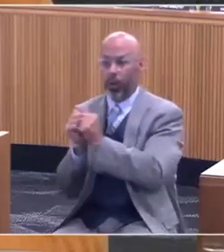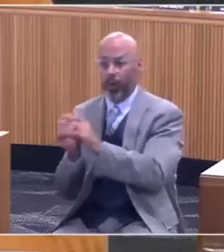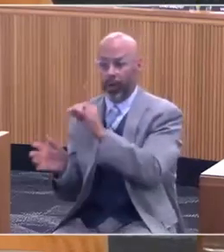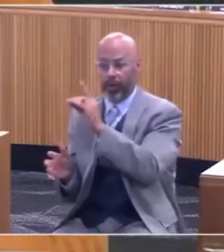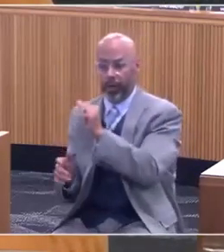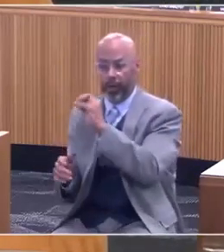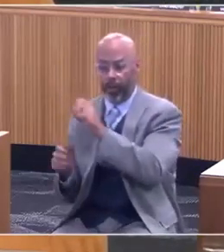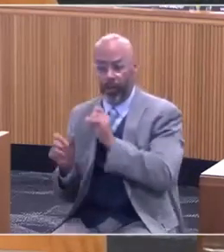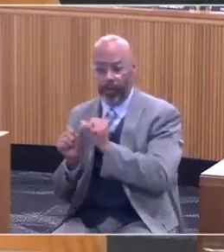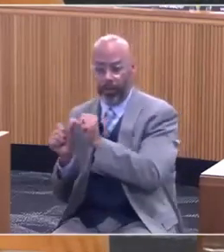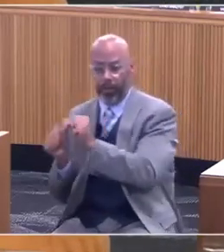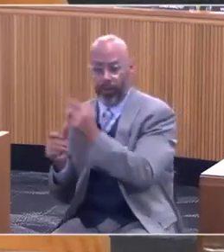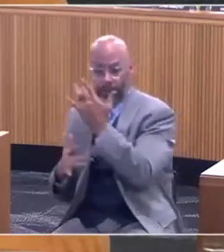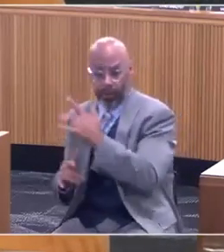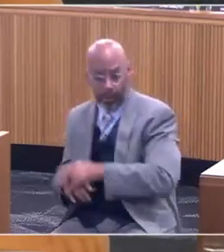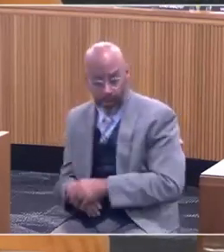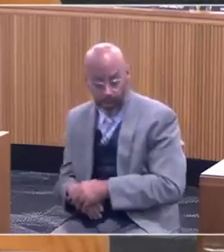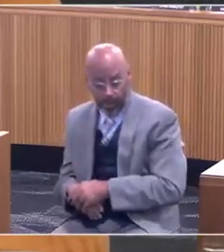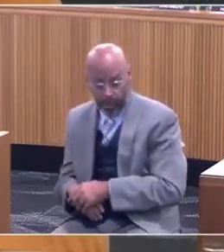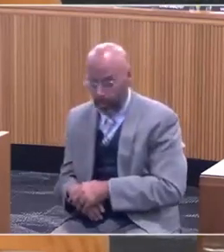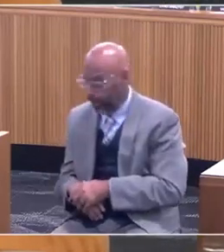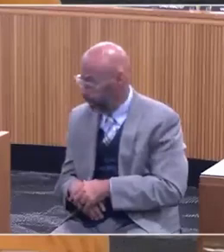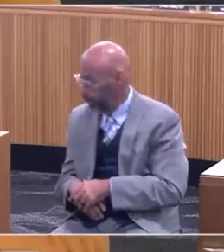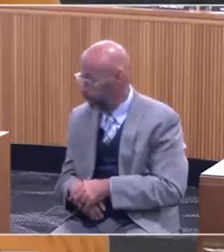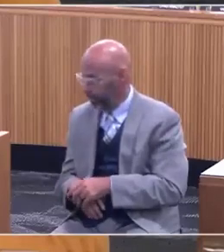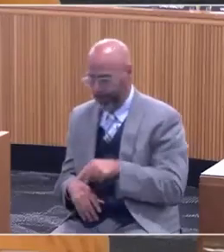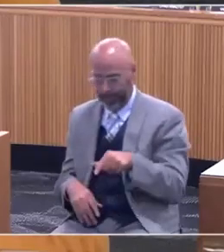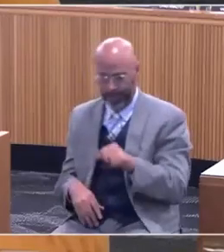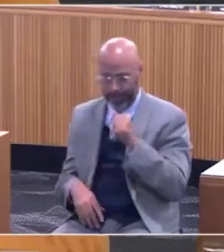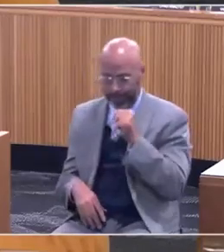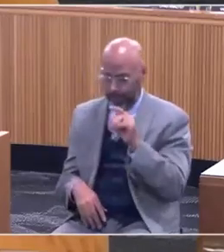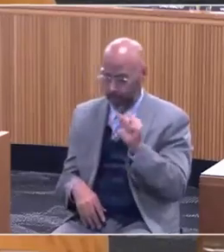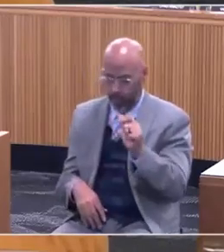chronic disease or disability. This is not a tool that is based on science.